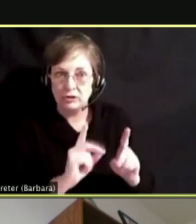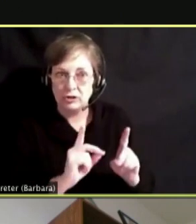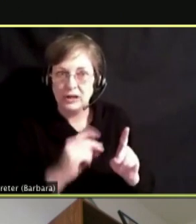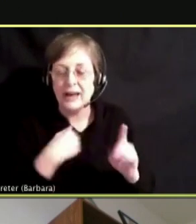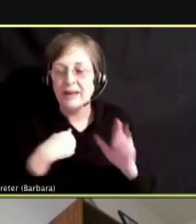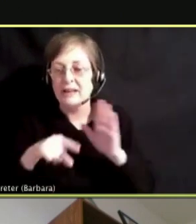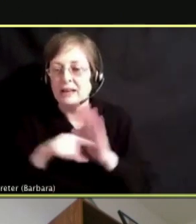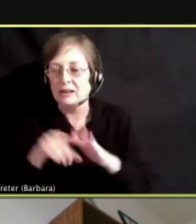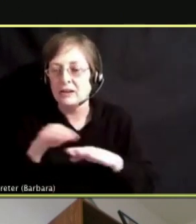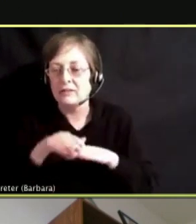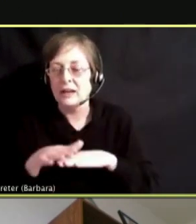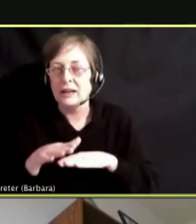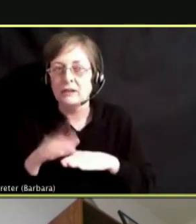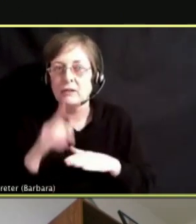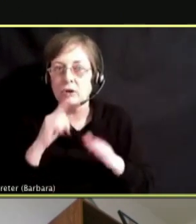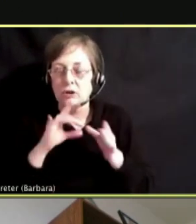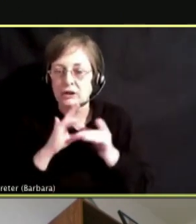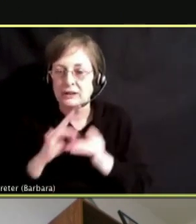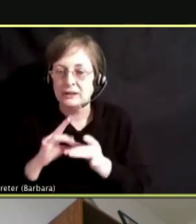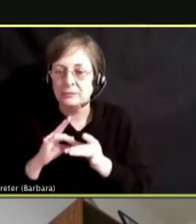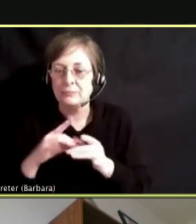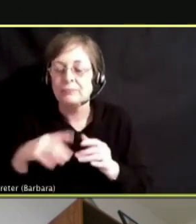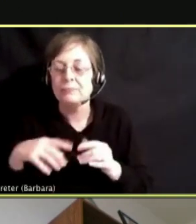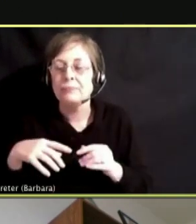HIGH-RISK BEHAVIORS OF ALCOHOL, TOBACCO AND DRUGS.